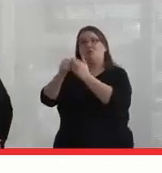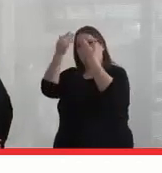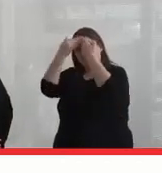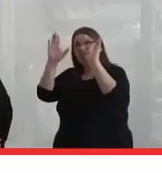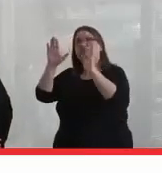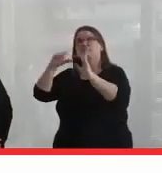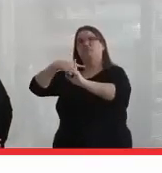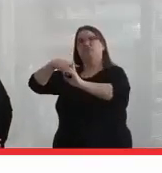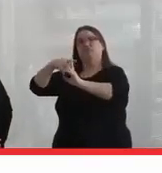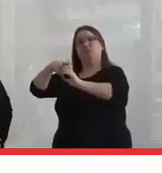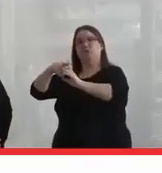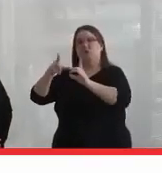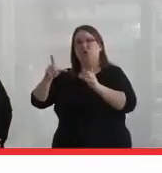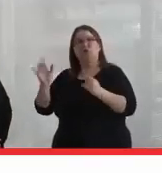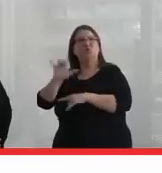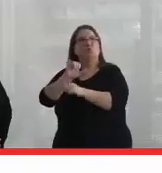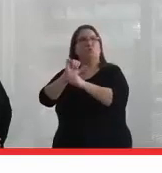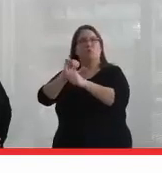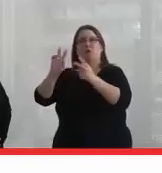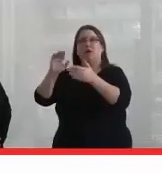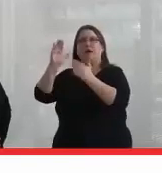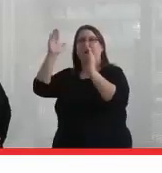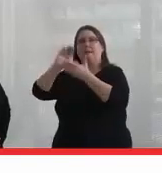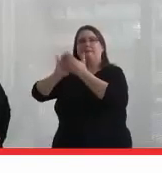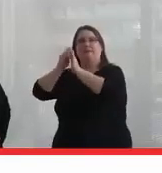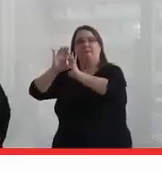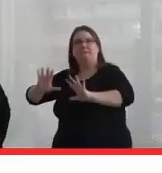to do the work in peace, to hold your ground in your power.